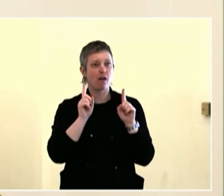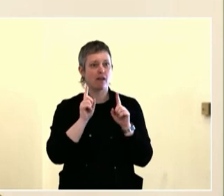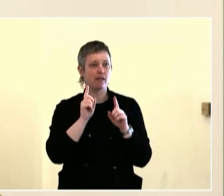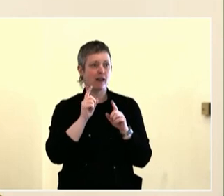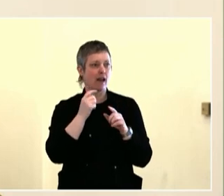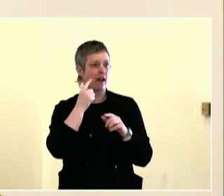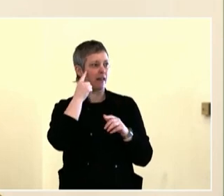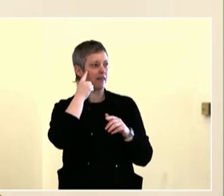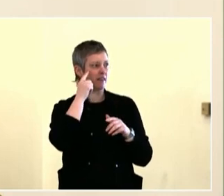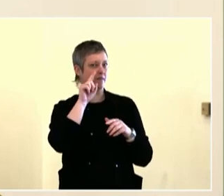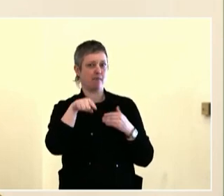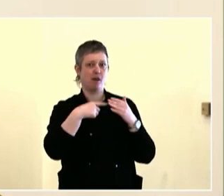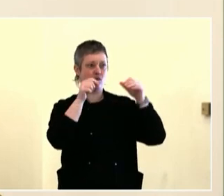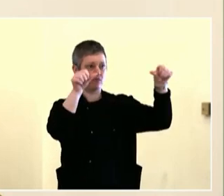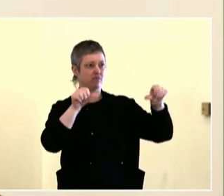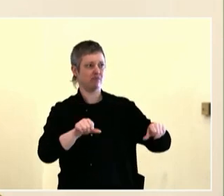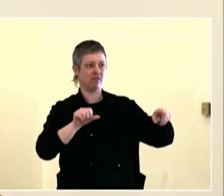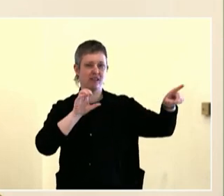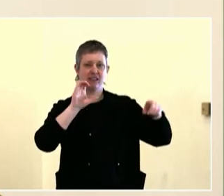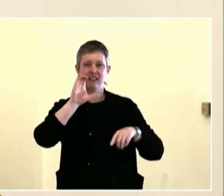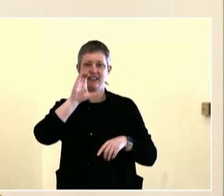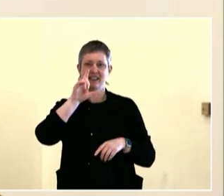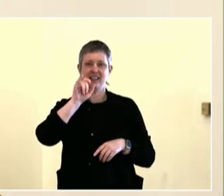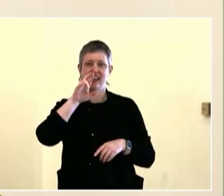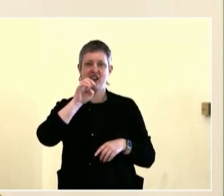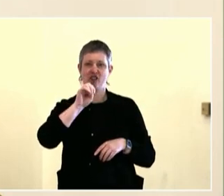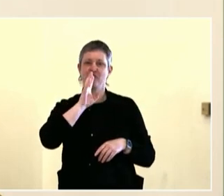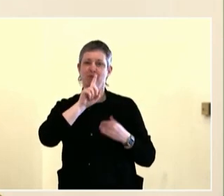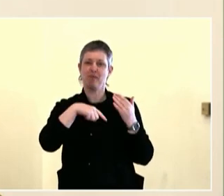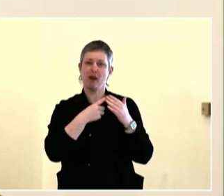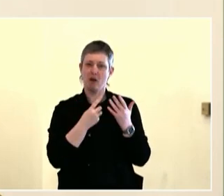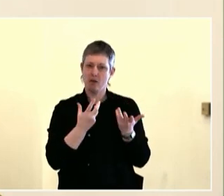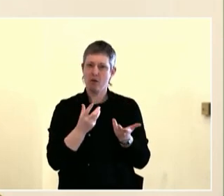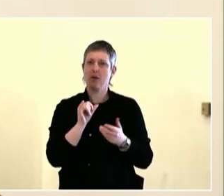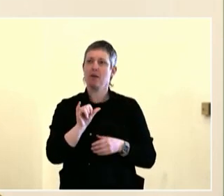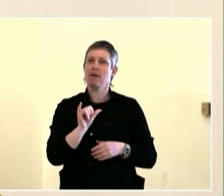So the question came up at our table, that seems like a really awesome opportunity to build